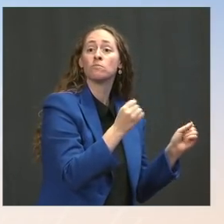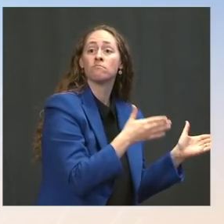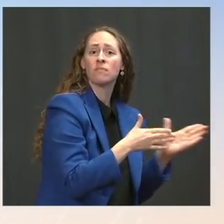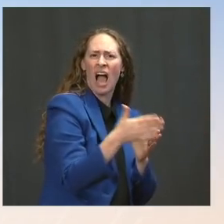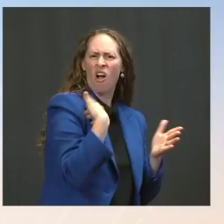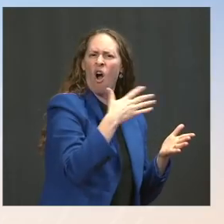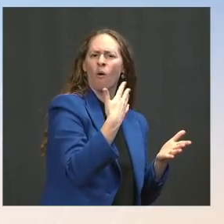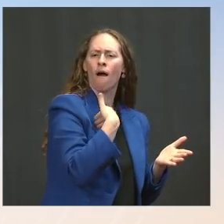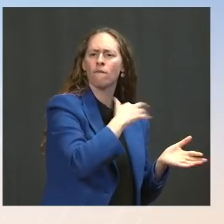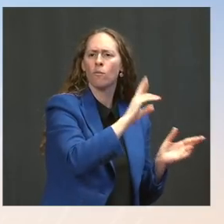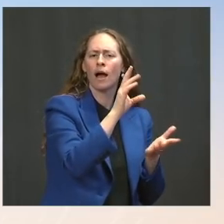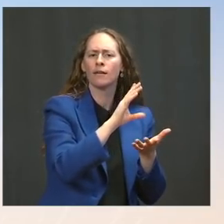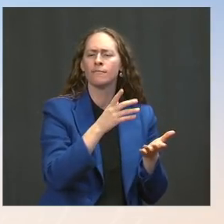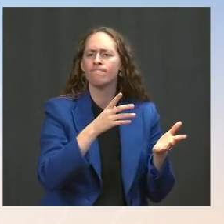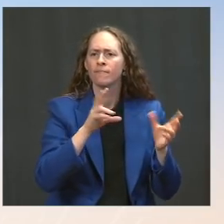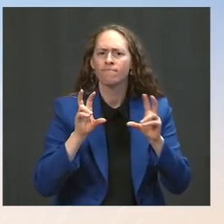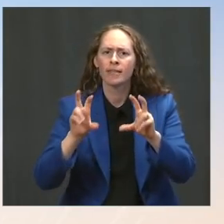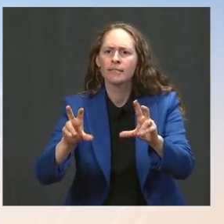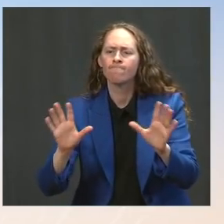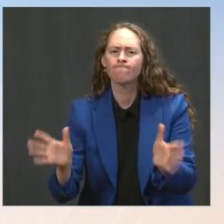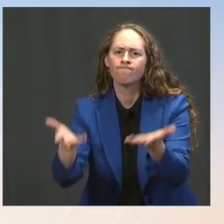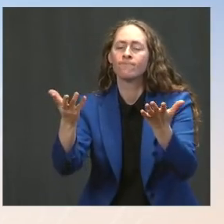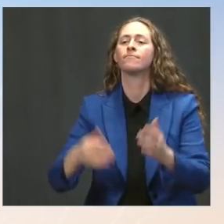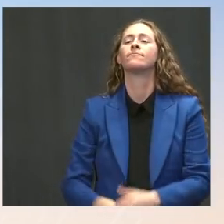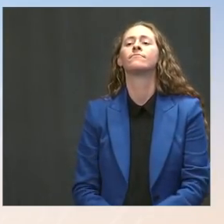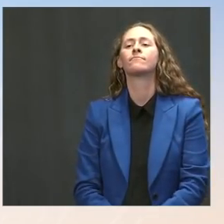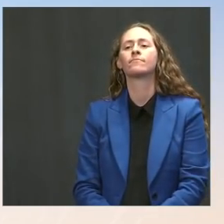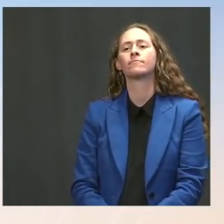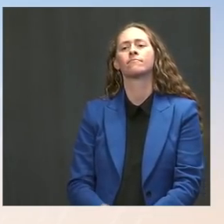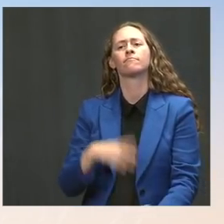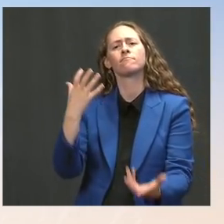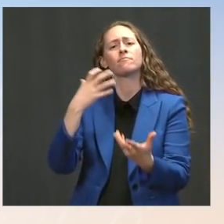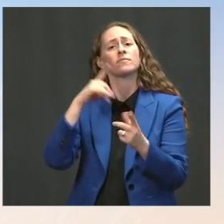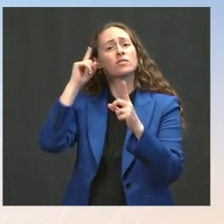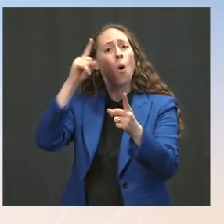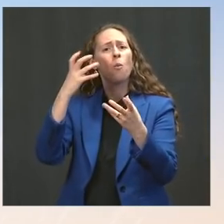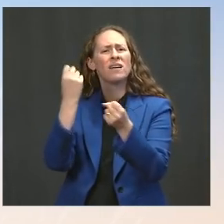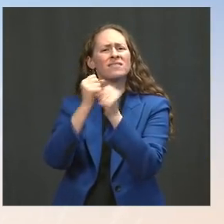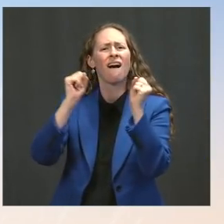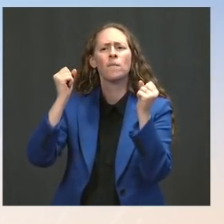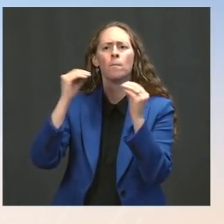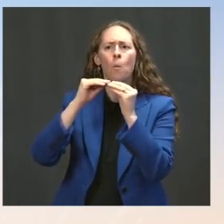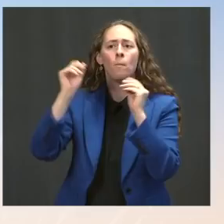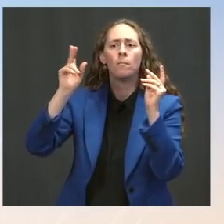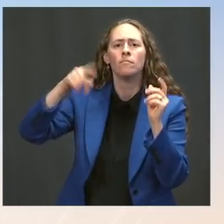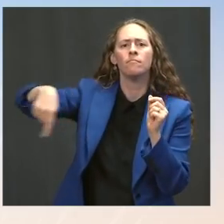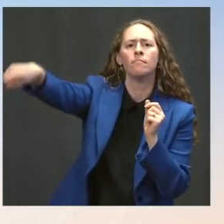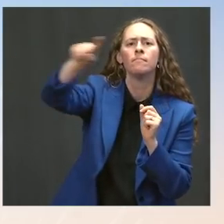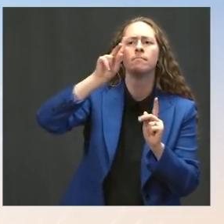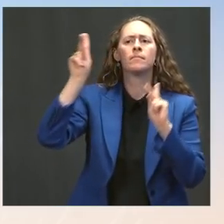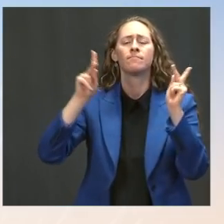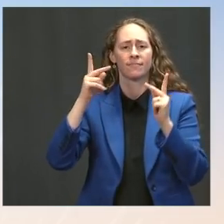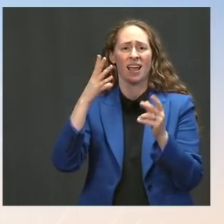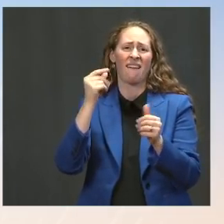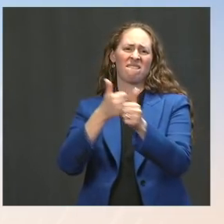to bring crime down, save more people. In cities like Chicago, we know gun violence is a big driver of that. The Press: And after a couple shootings here in D.C.